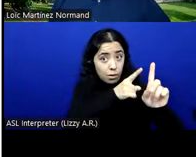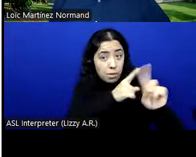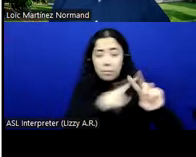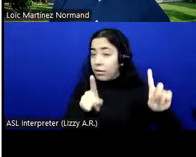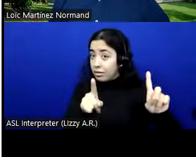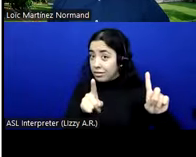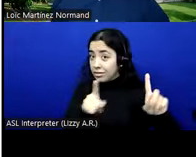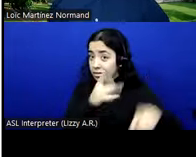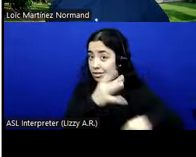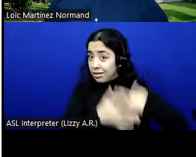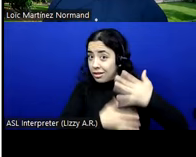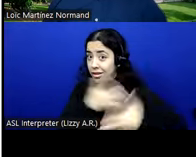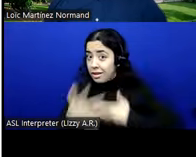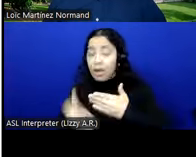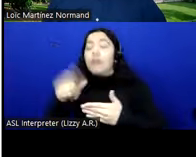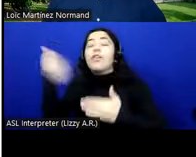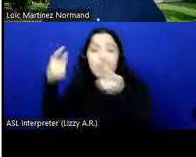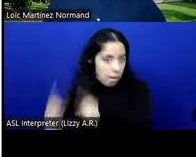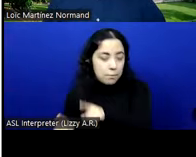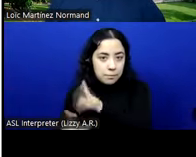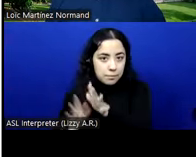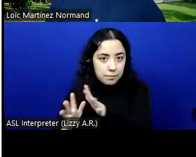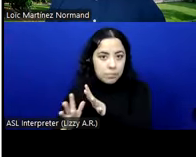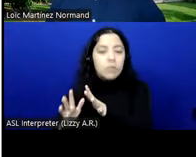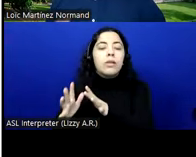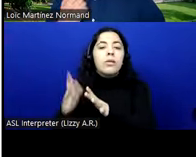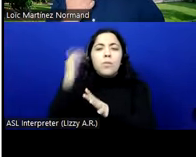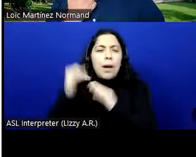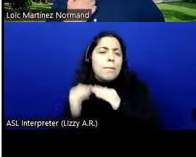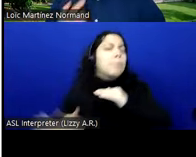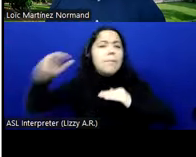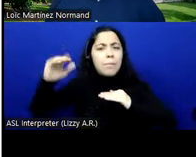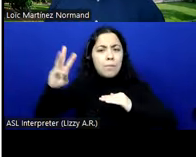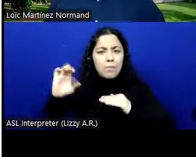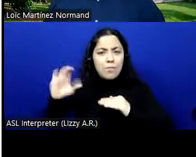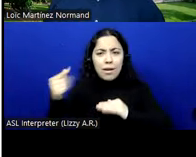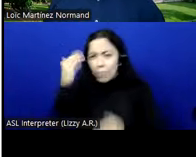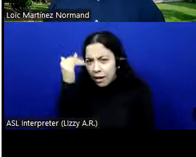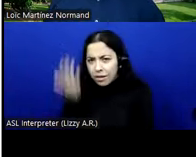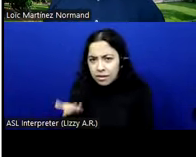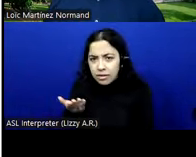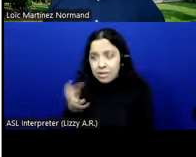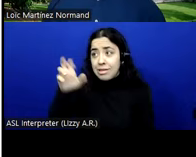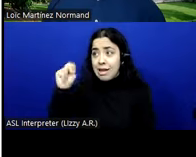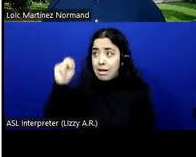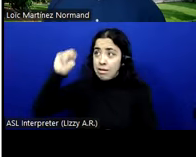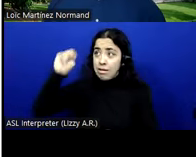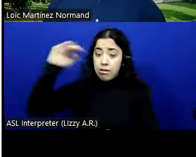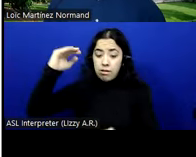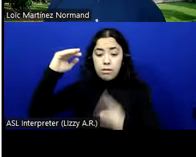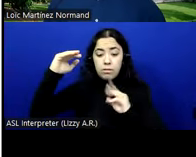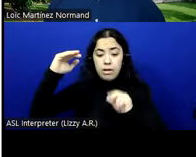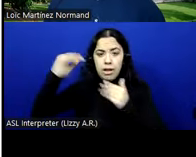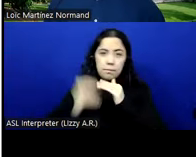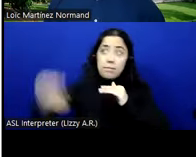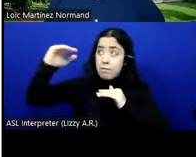reason why the EN goes beyond WCAG for web is because of the philosophy of the structure of